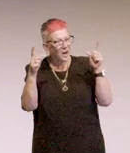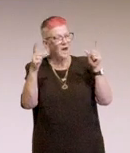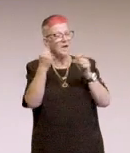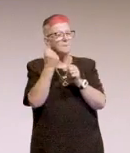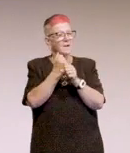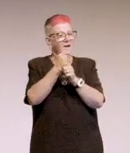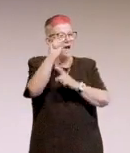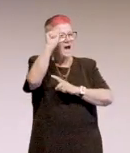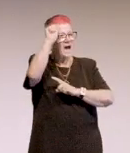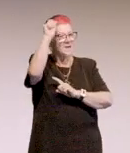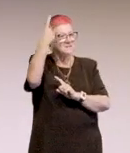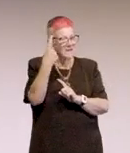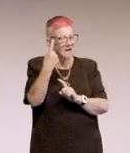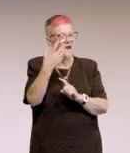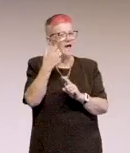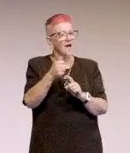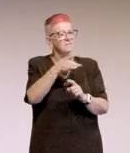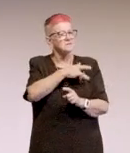understanding and sensitivity.